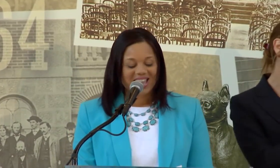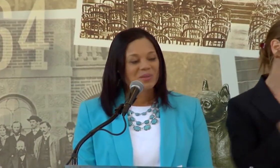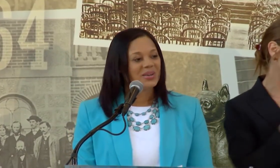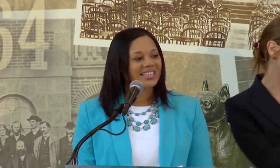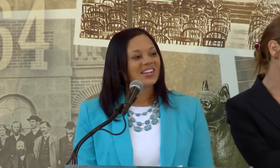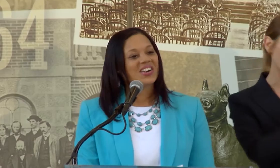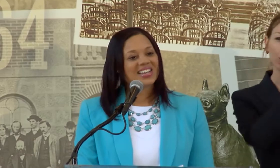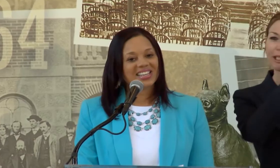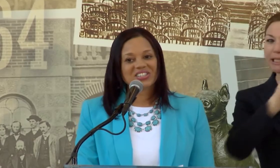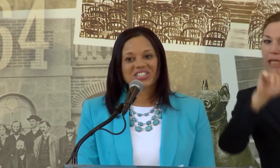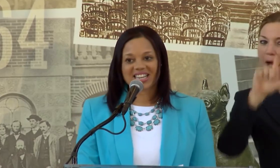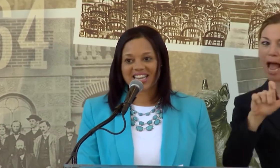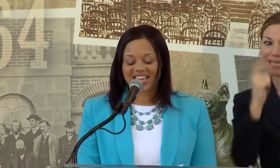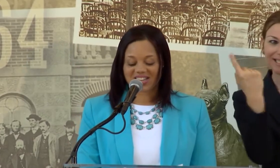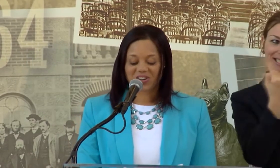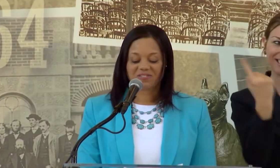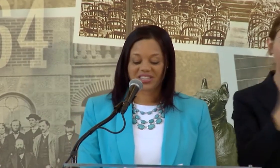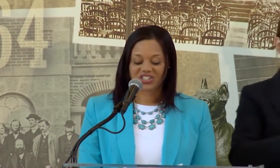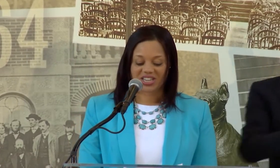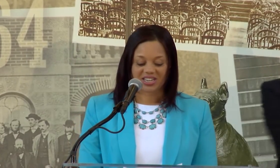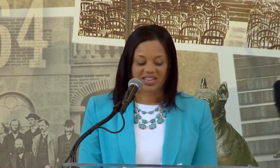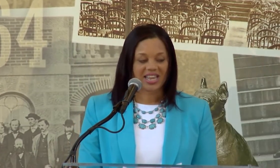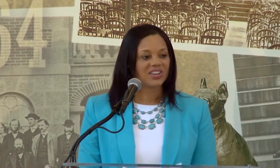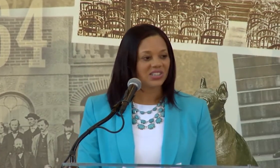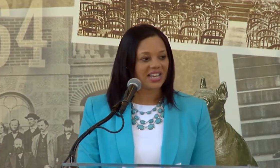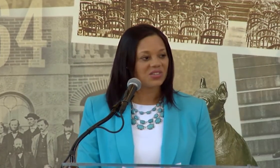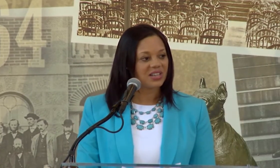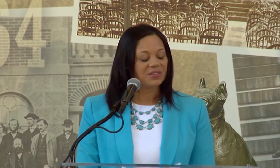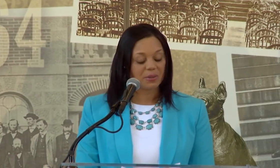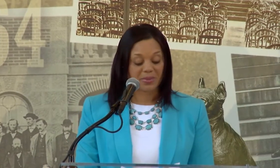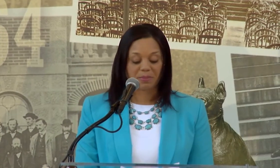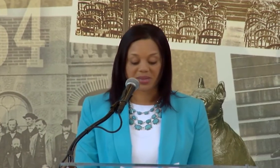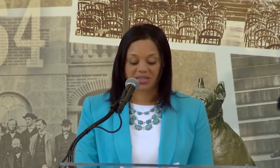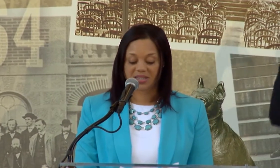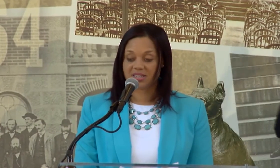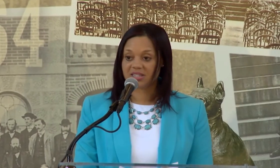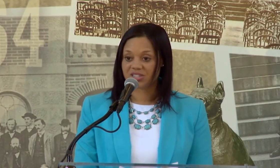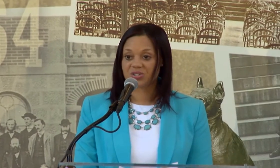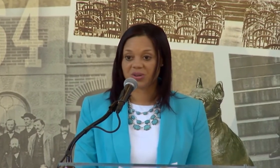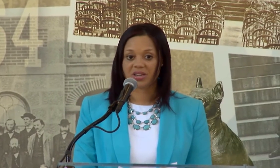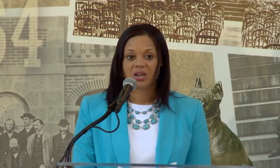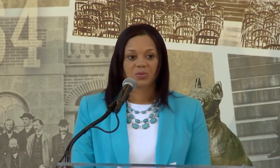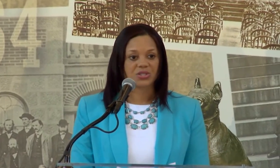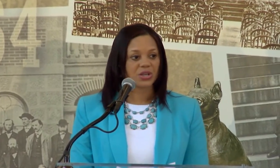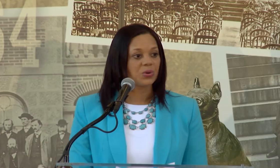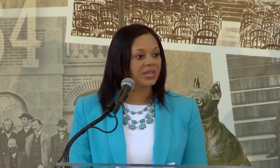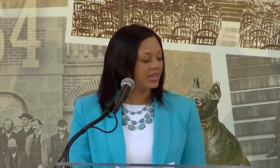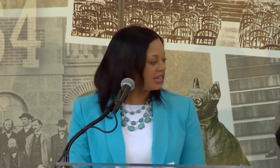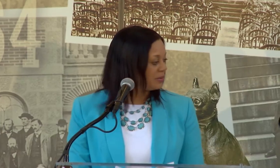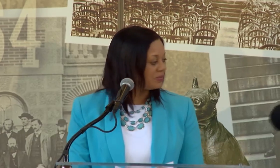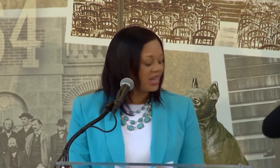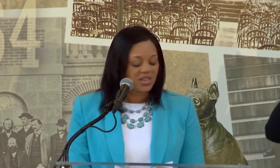BUT HER ENERGY AND HER VISION AND HER LEVEL OF COMMITMENT TO THE DISTRICT WAS SO KEY.